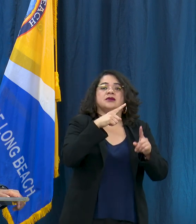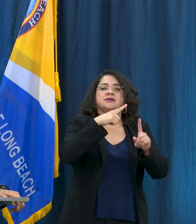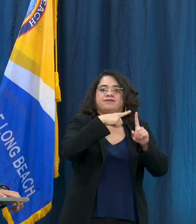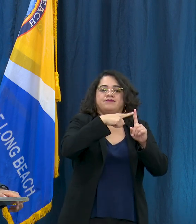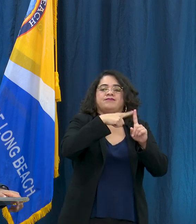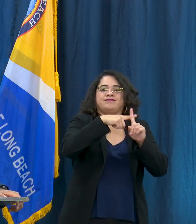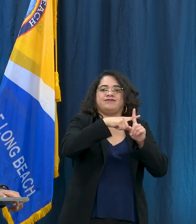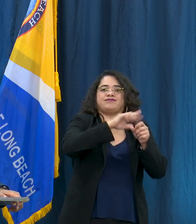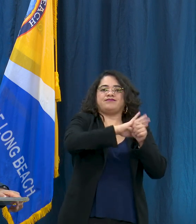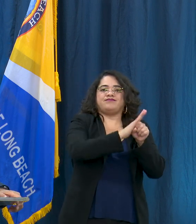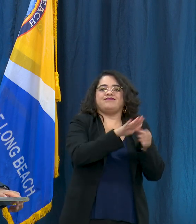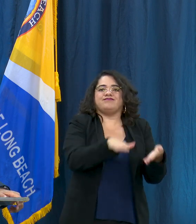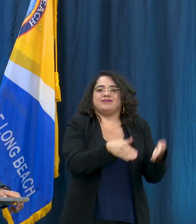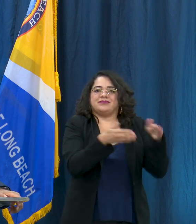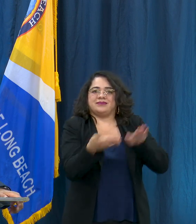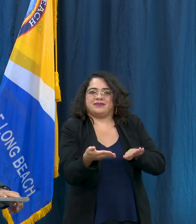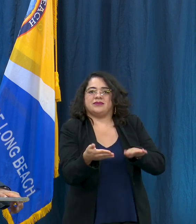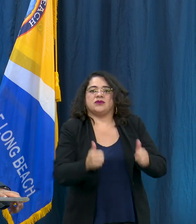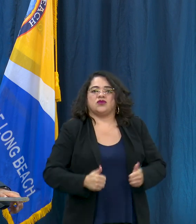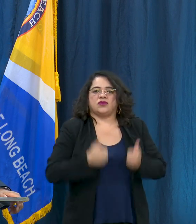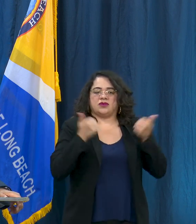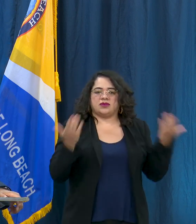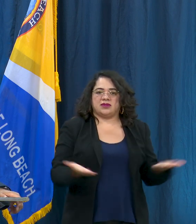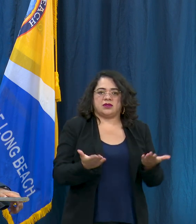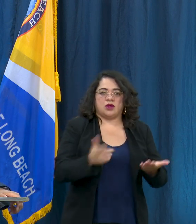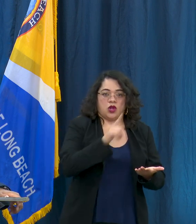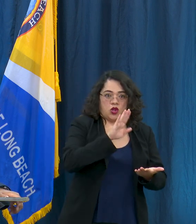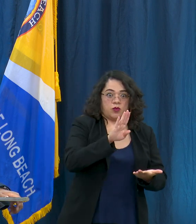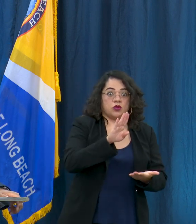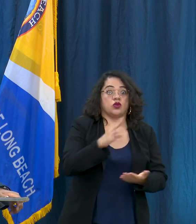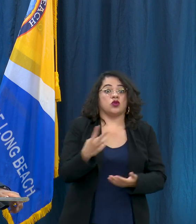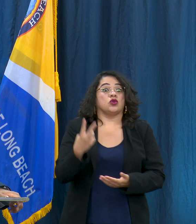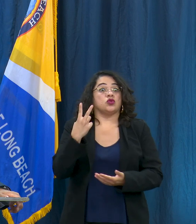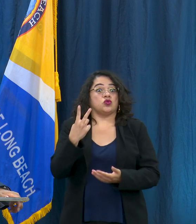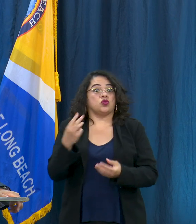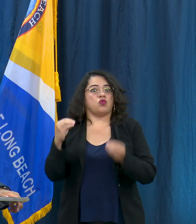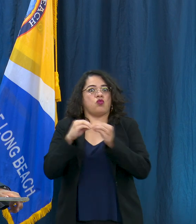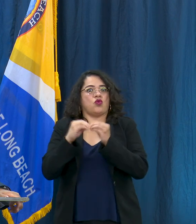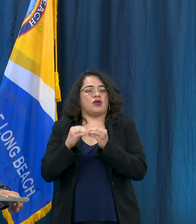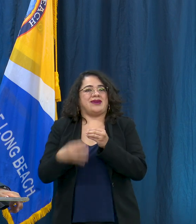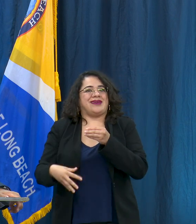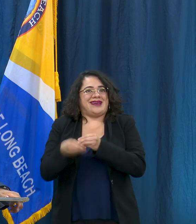residents today that have passed. The two that passed today were both in their 80's